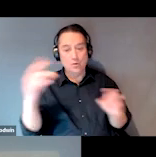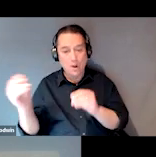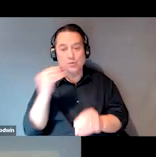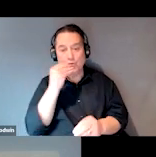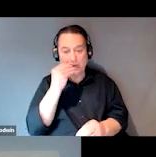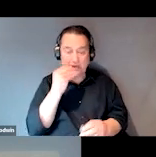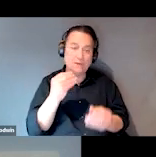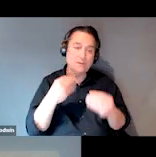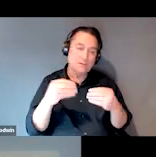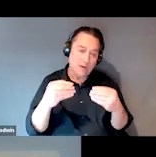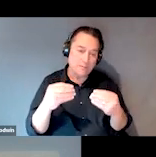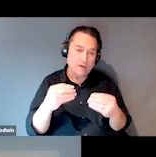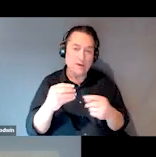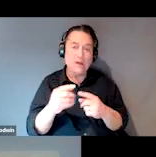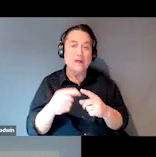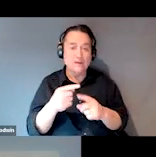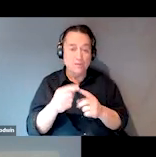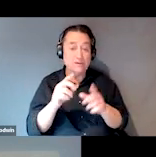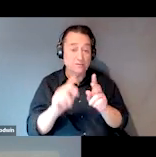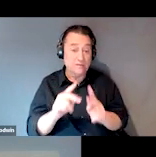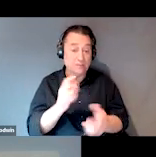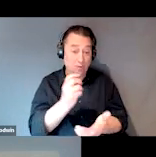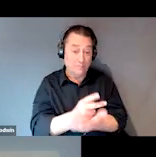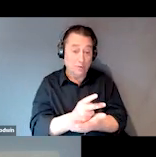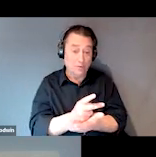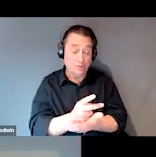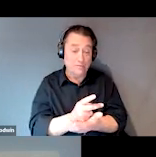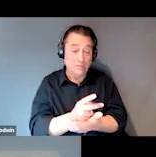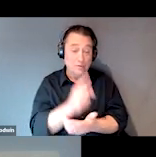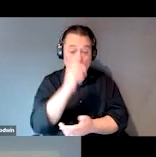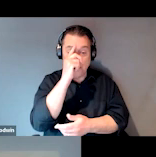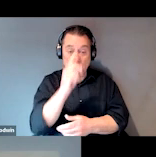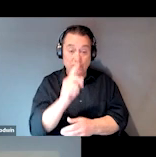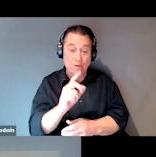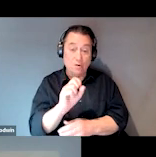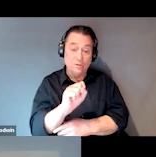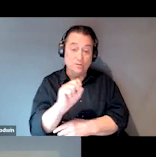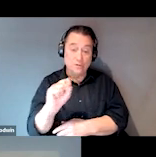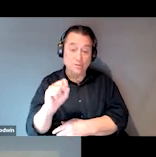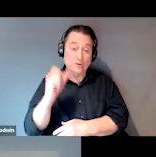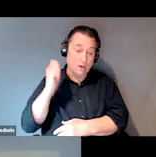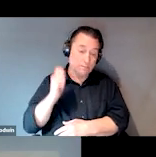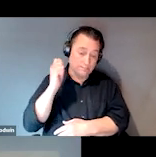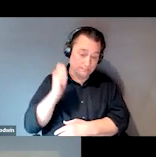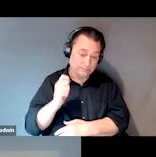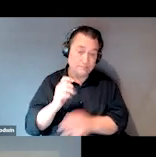And then once these individuals are approved for, you know, social security benefits and their housing comes in,